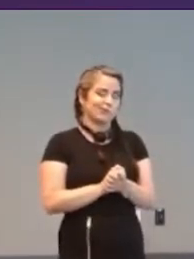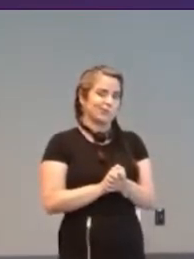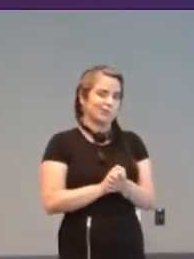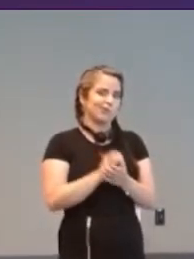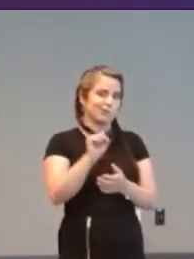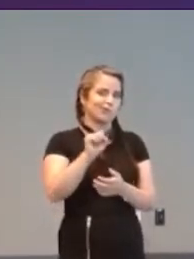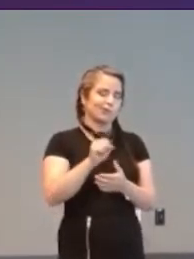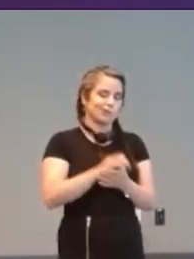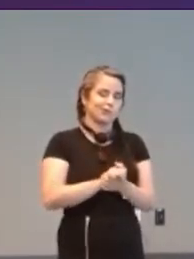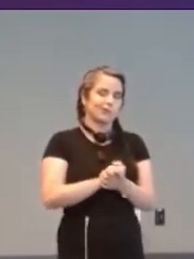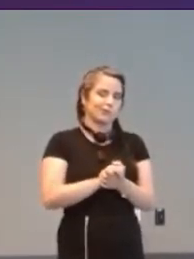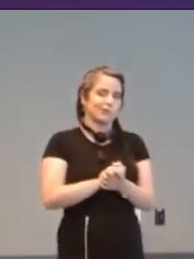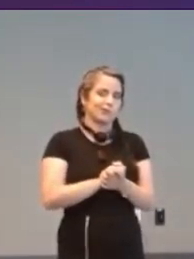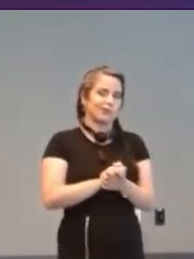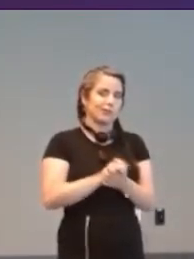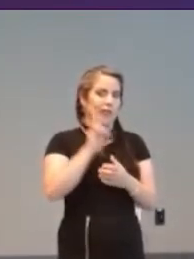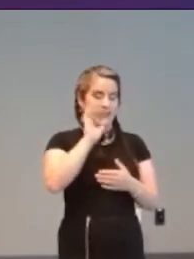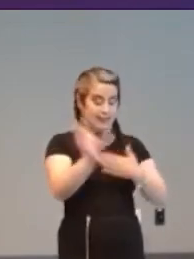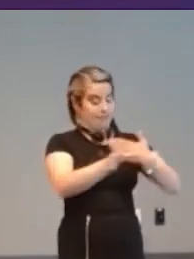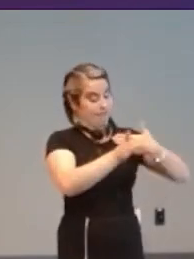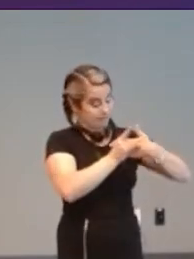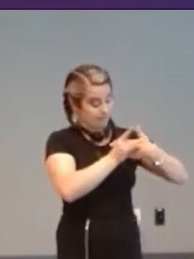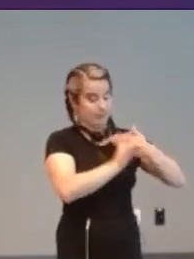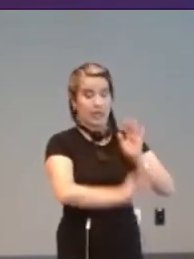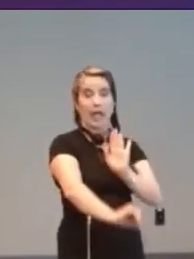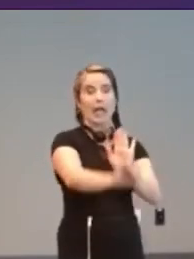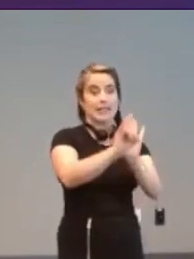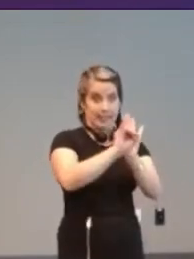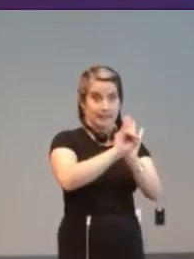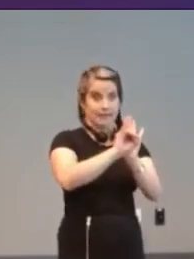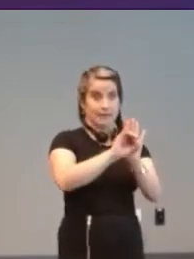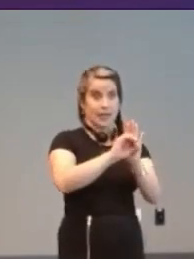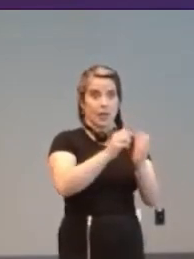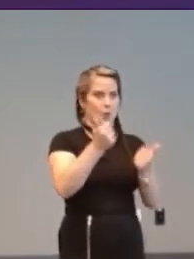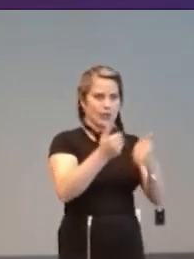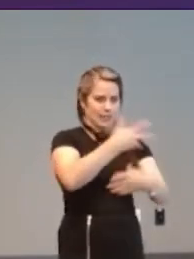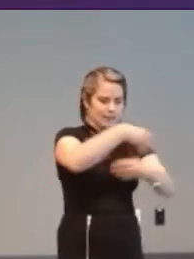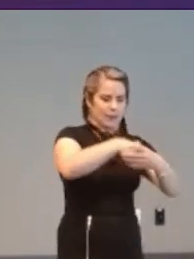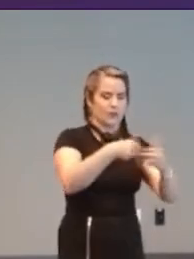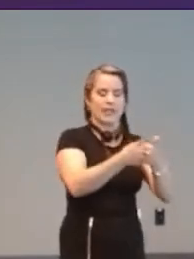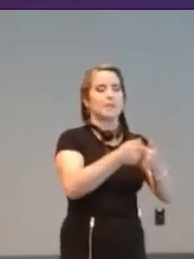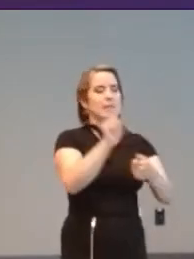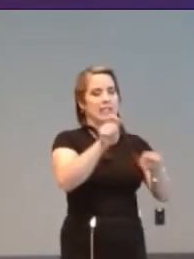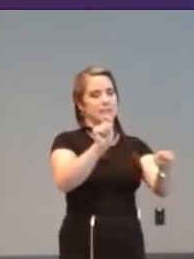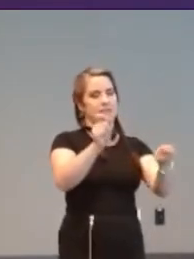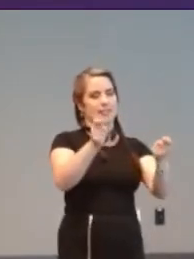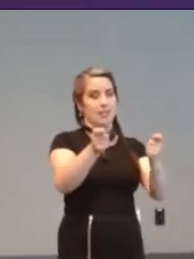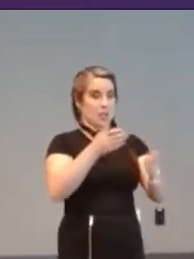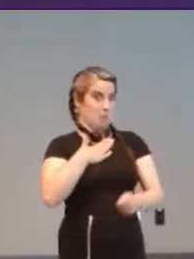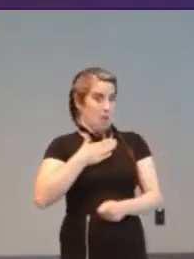perhaps the tags need to be slightly modified is is my my feeling... what do you think?